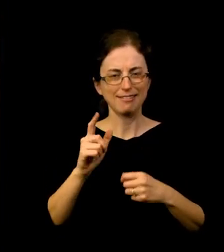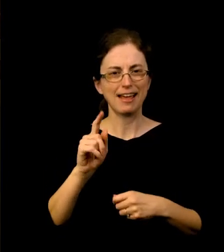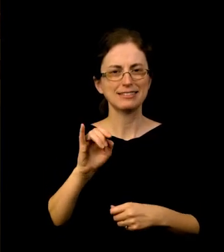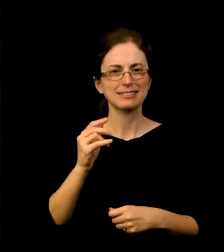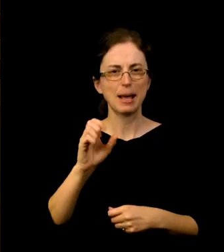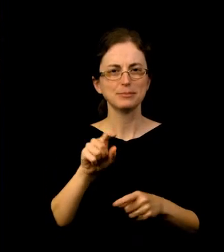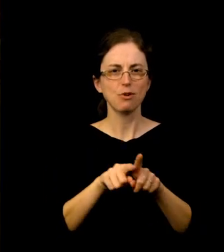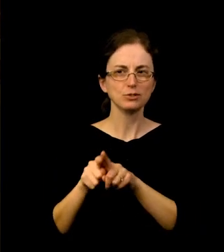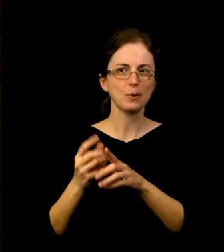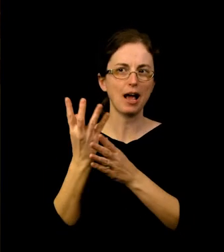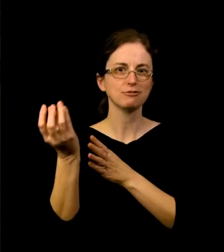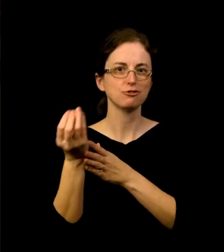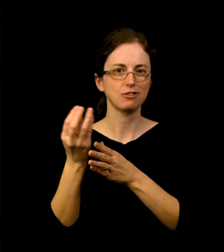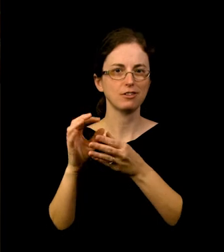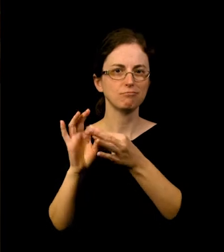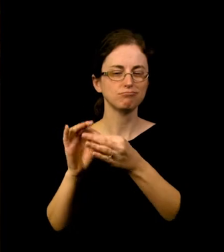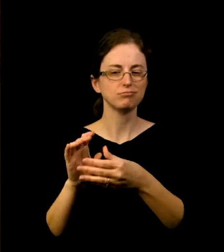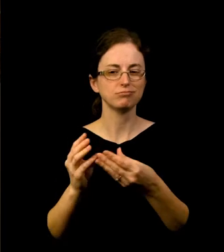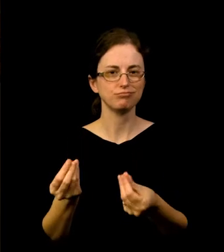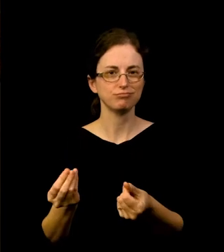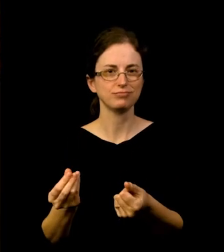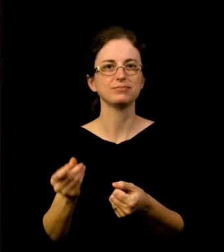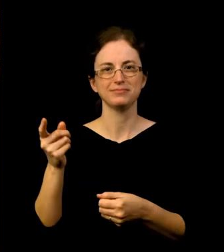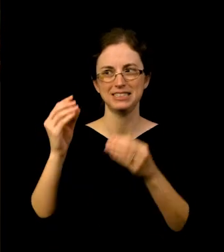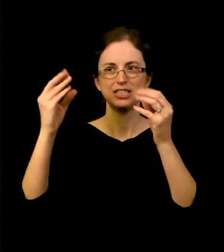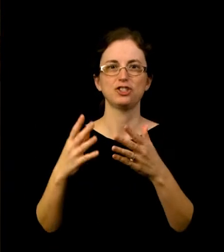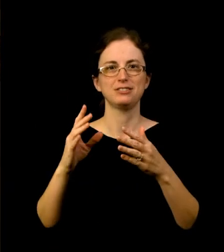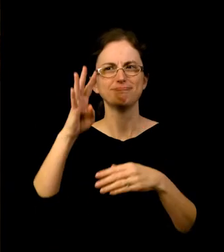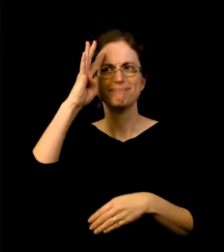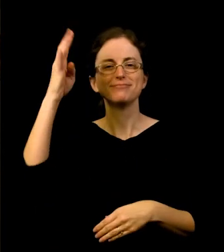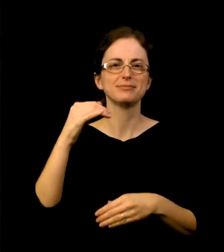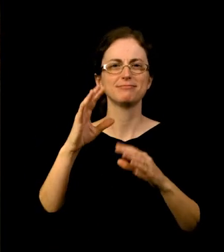And the teachers came up with this wonderful Postcards to the Earth project,